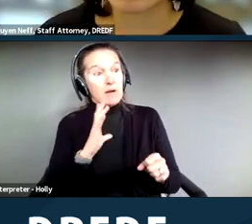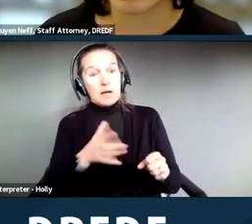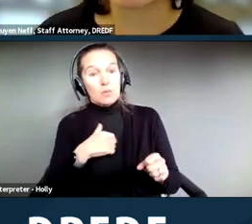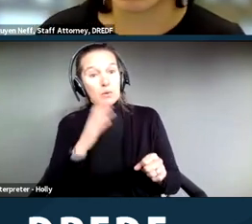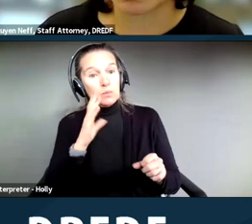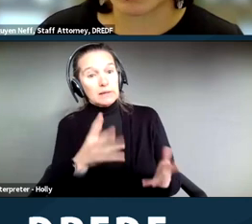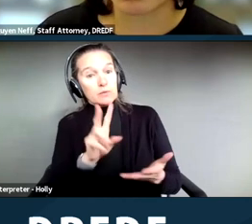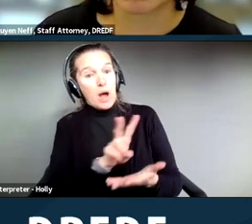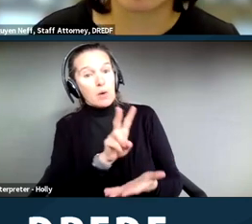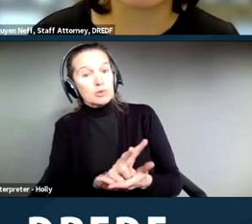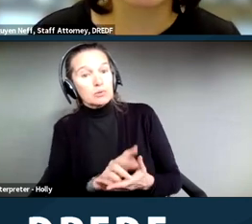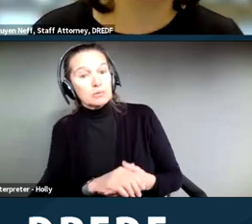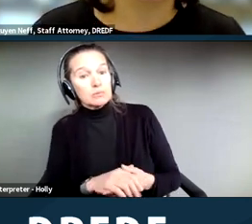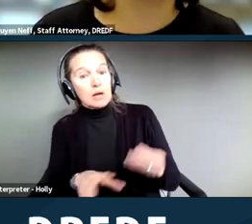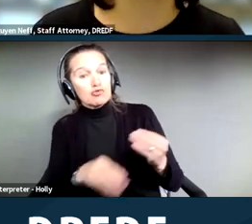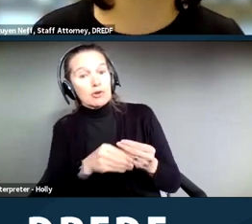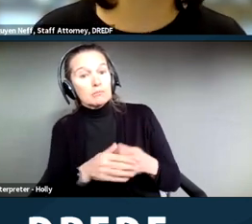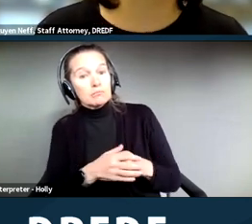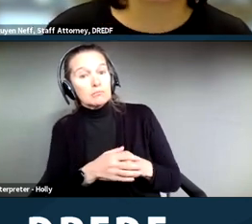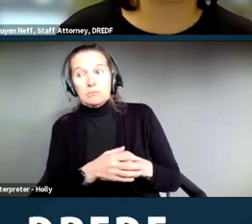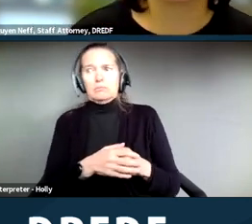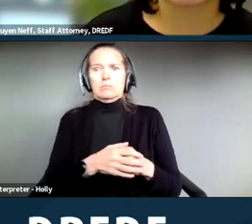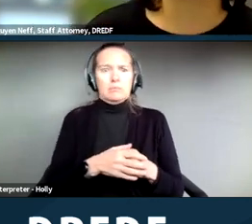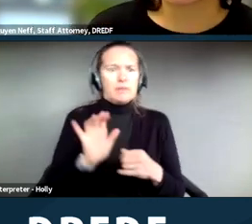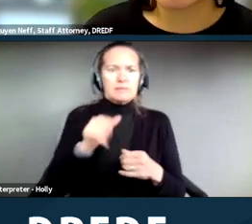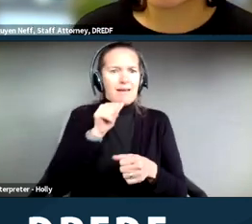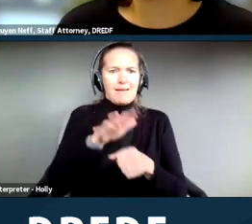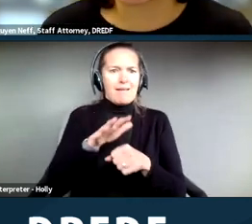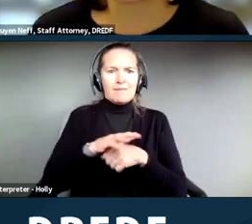and that might not be enough for you. So be specific as to the date and time.